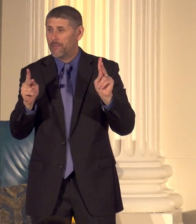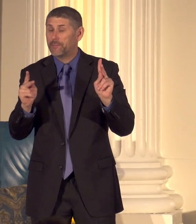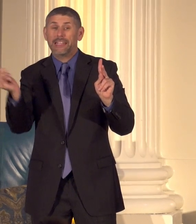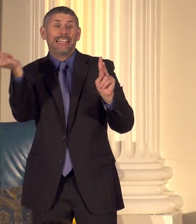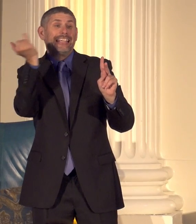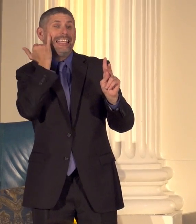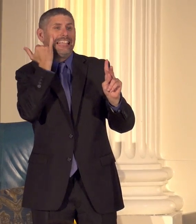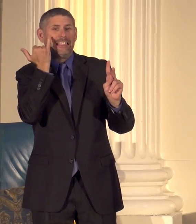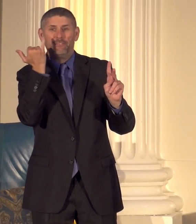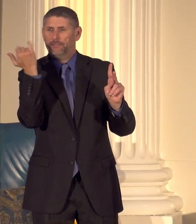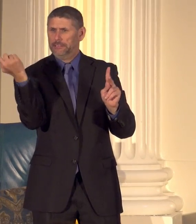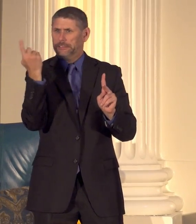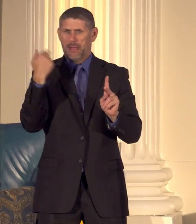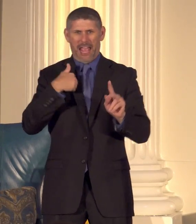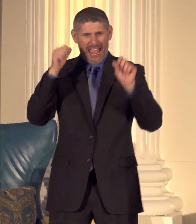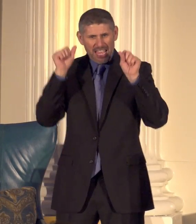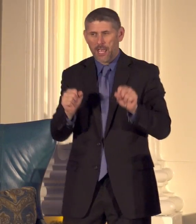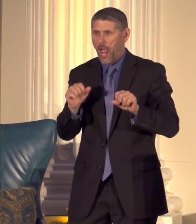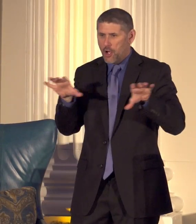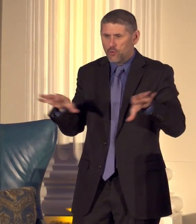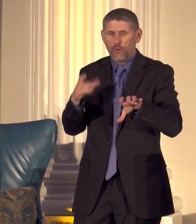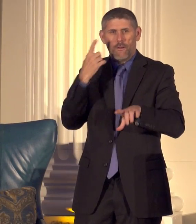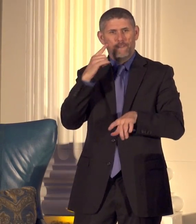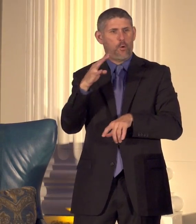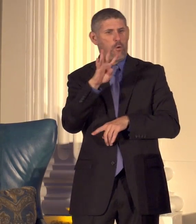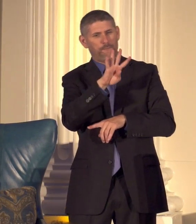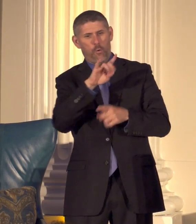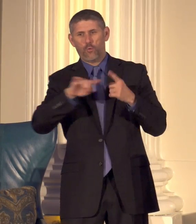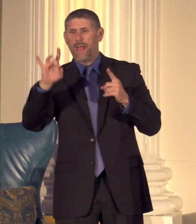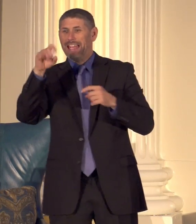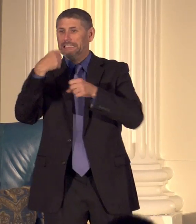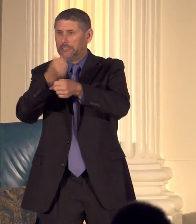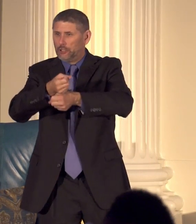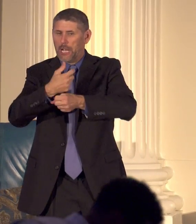anything that I can do in the next four to eight years to promote that then this